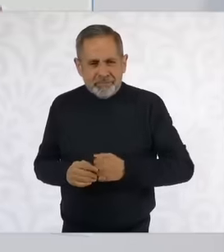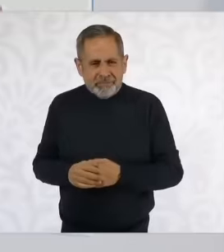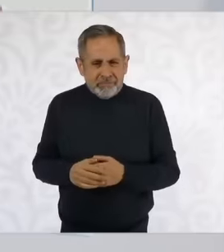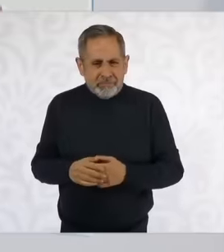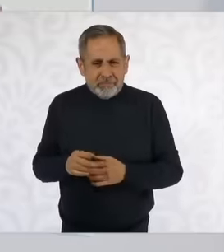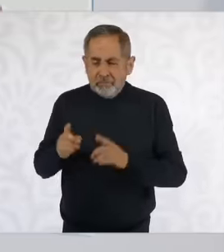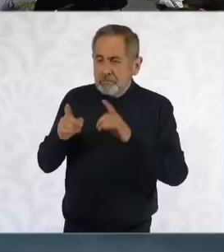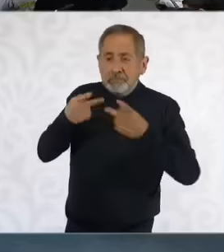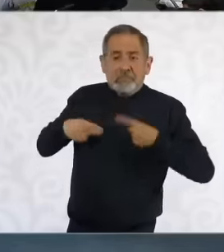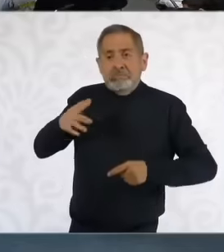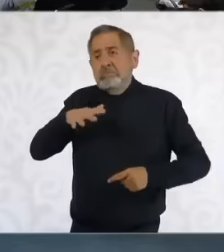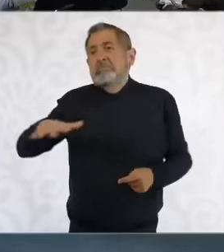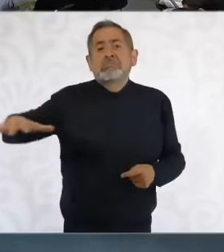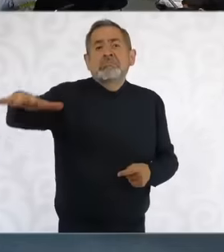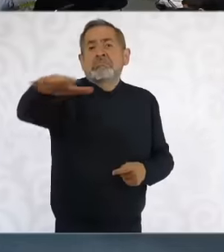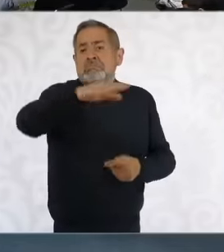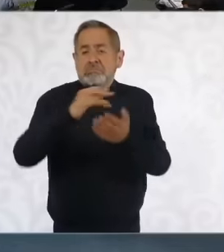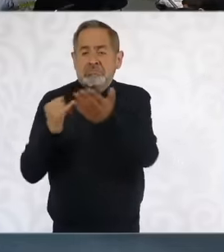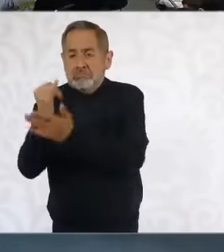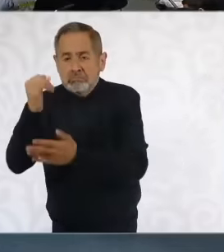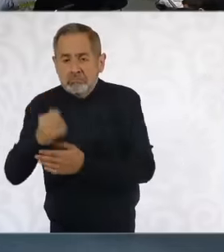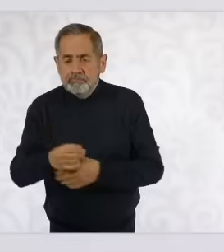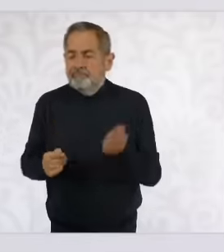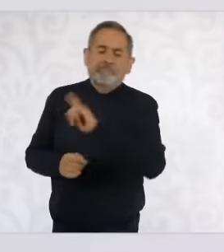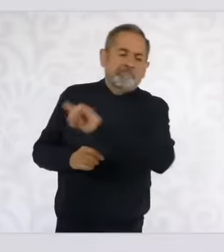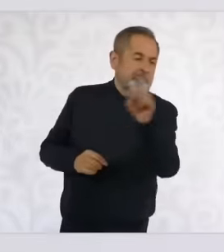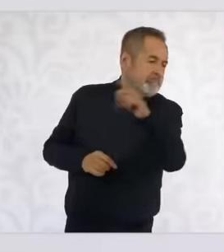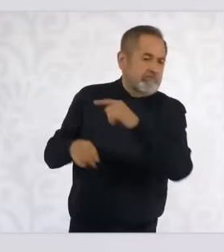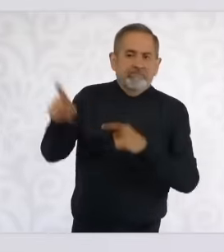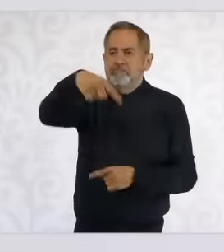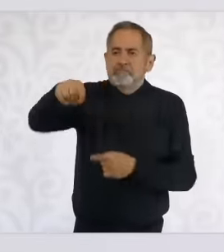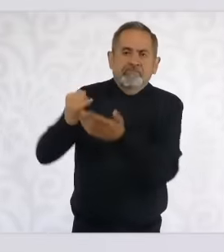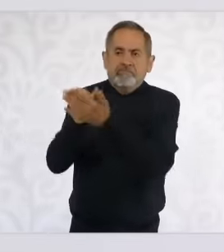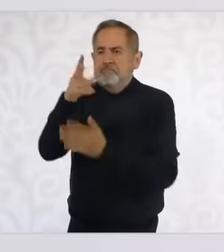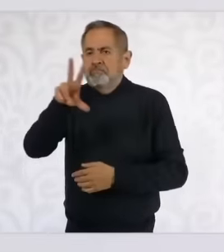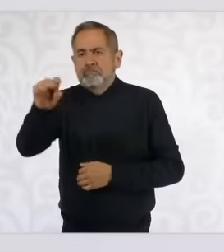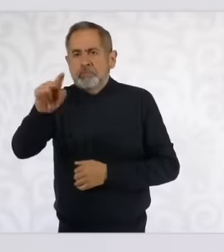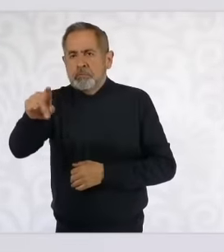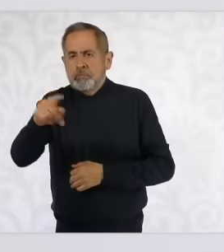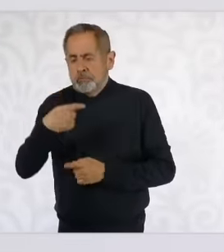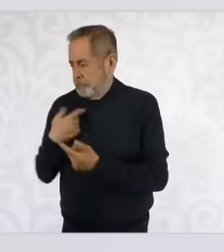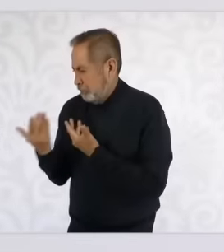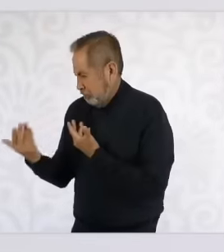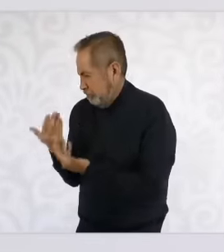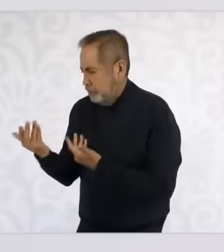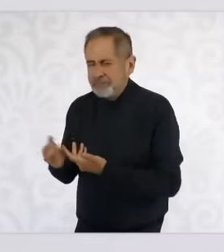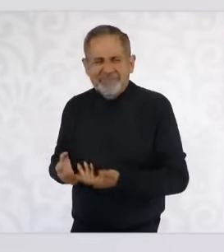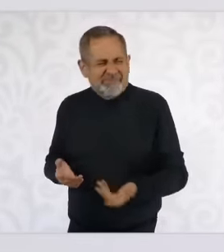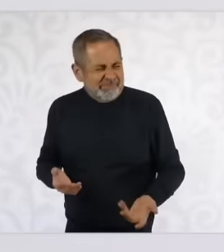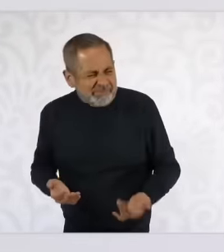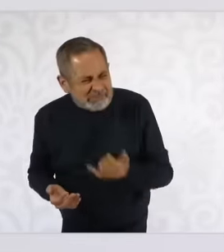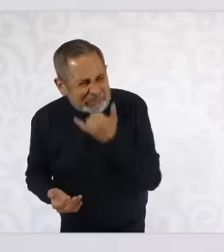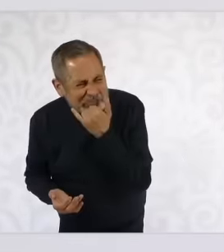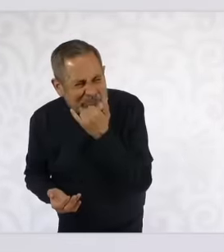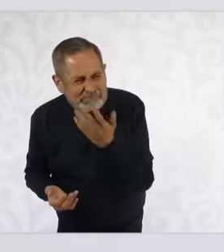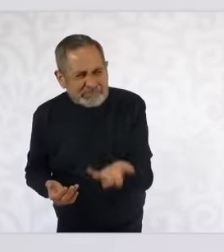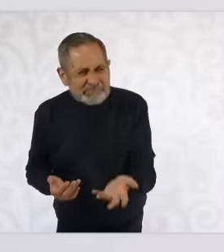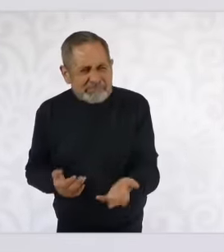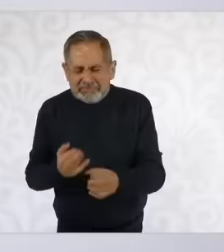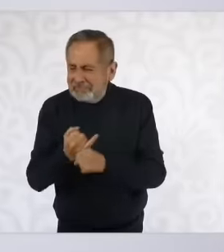the people deciding. It is incredible that they have not realized that Mexico has already